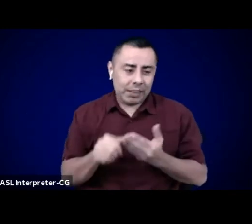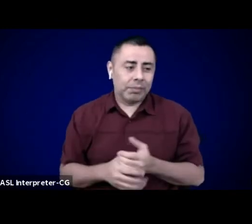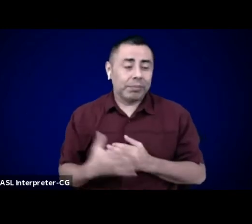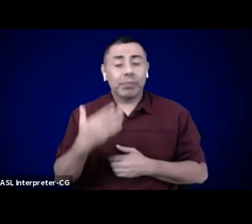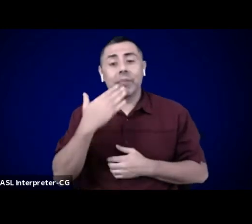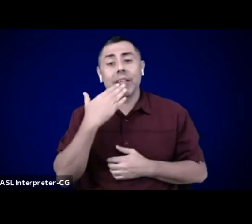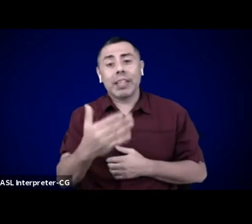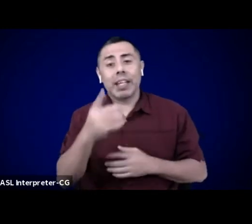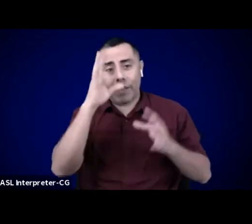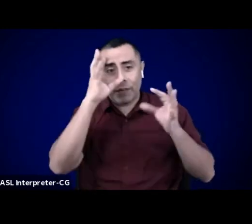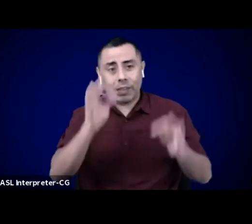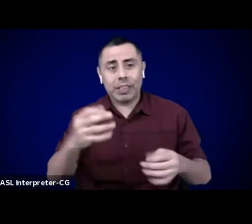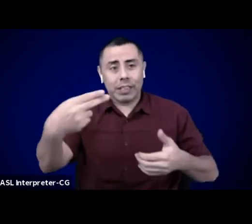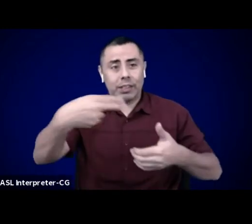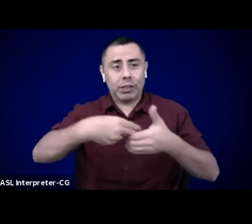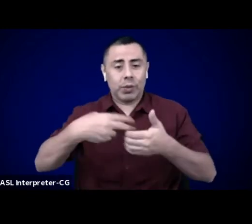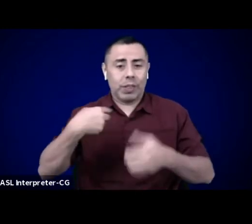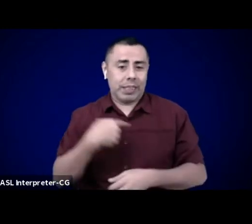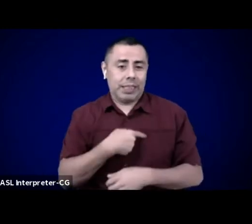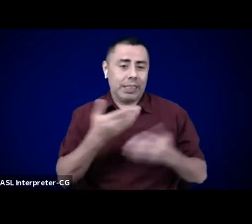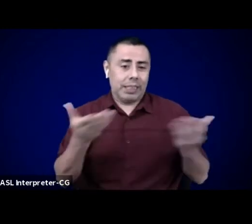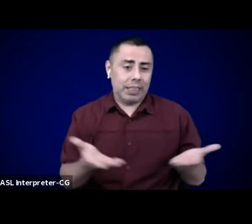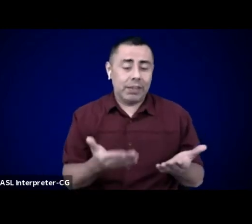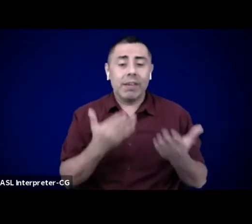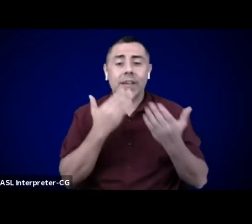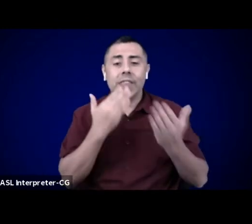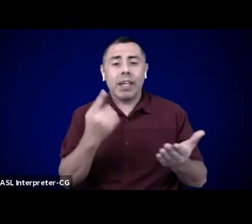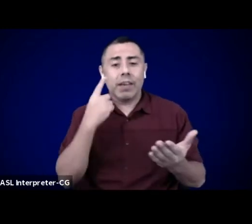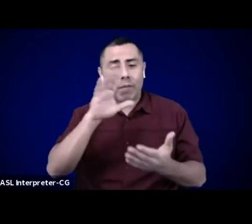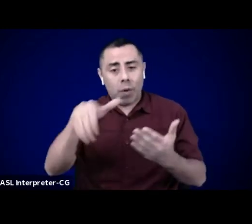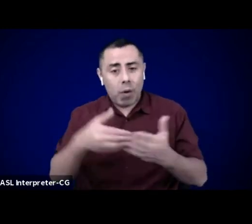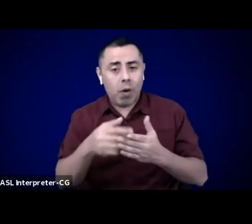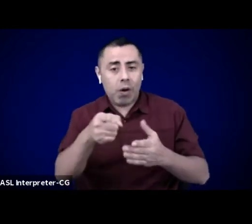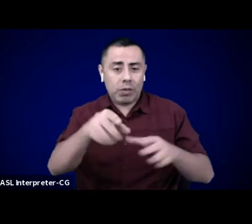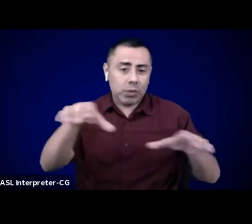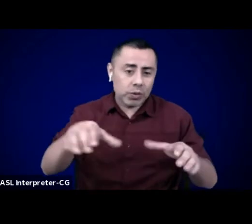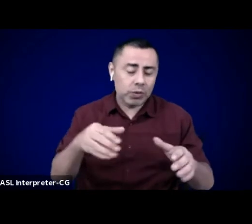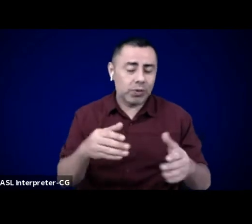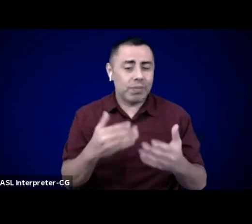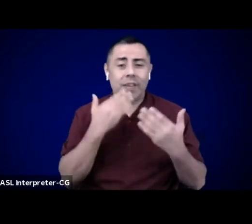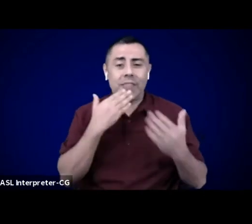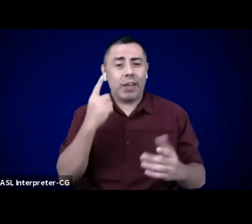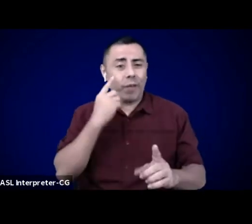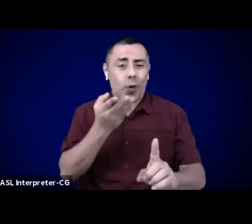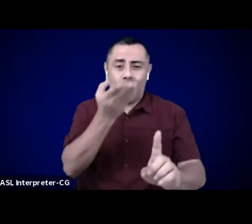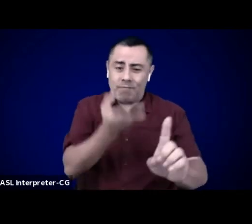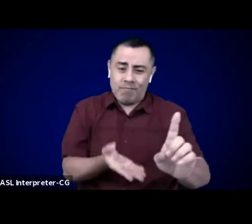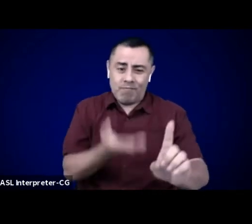Thank you for all that you do and all that you are. Thank you for choosing to build relationships